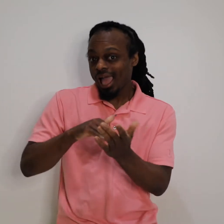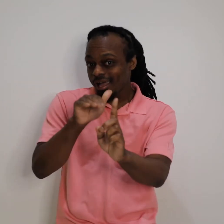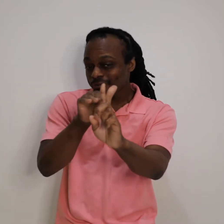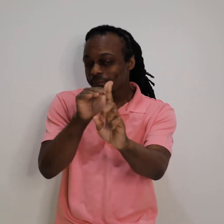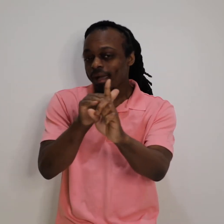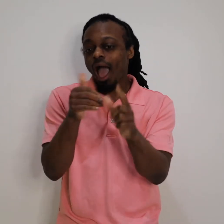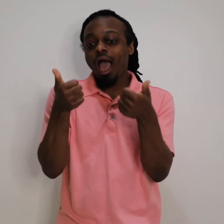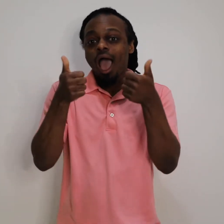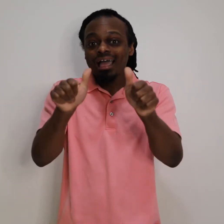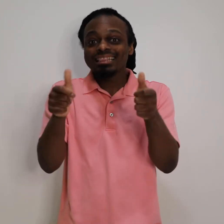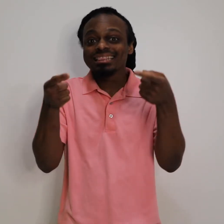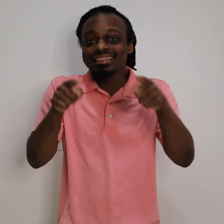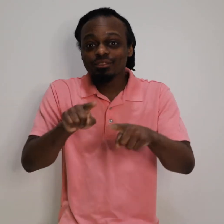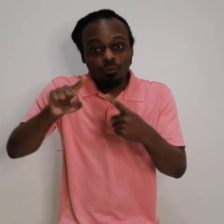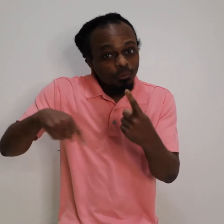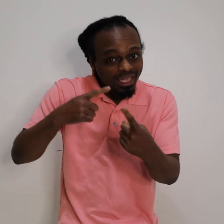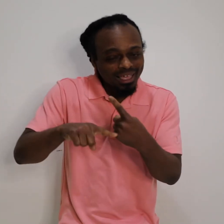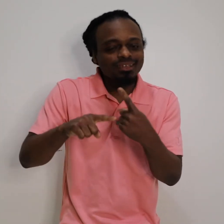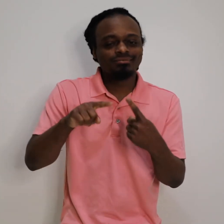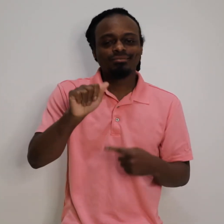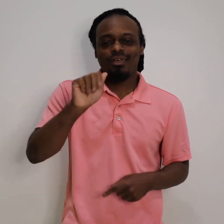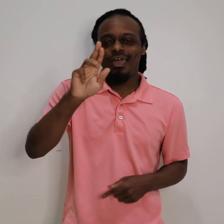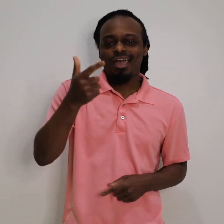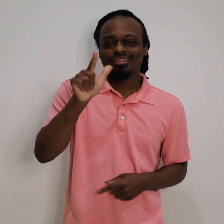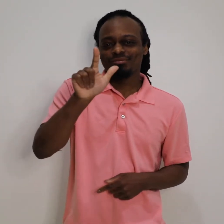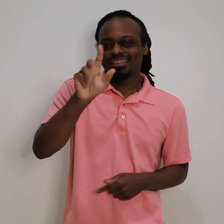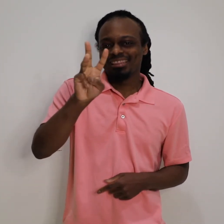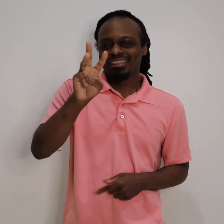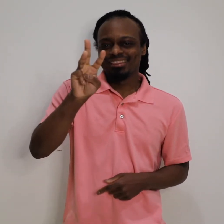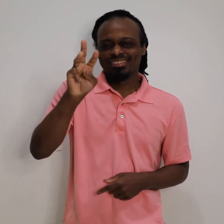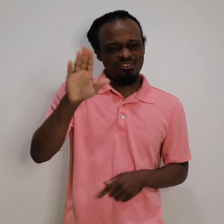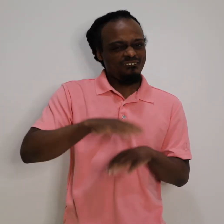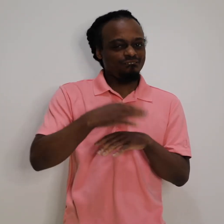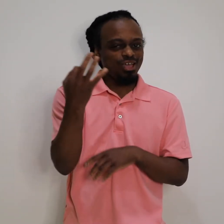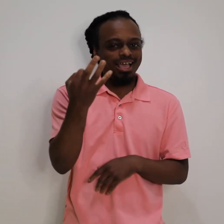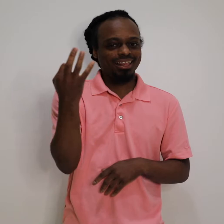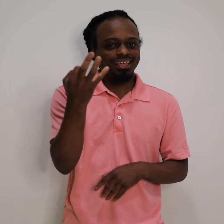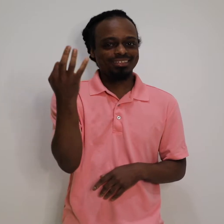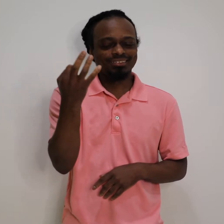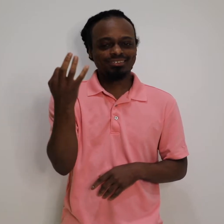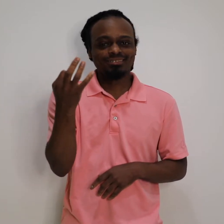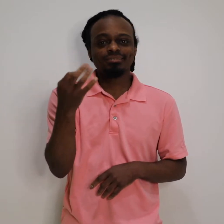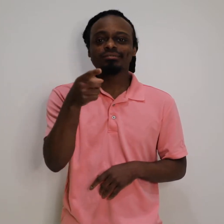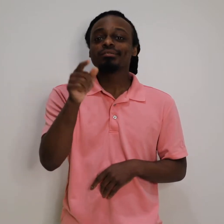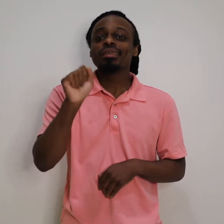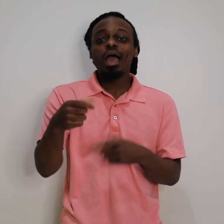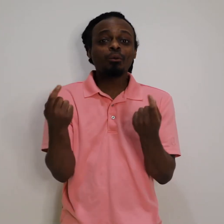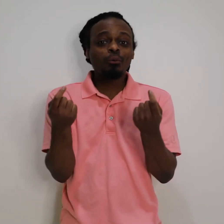Again, auditions will take place on Friday, August 26.